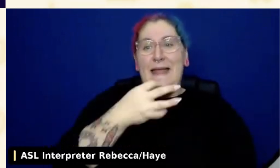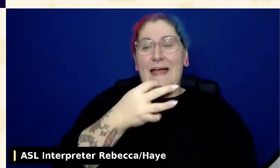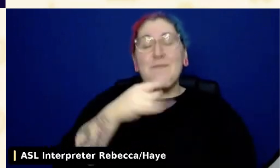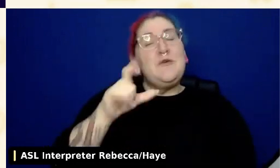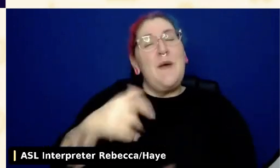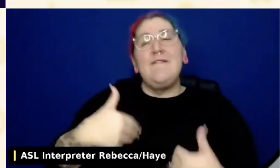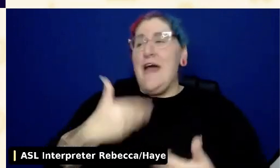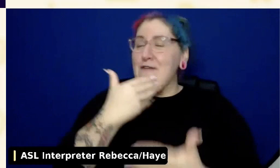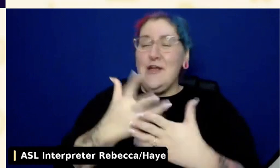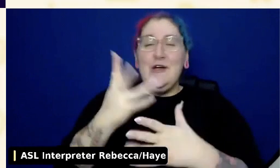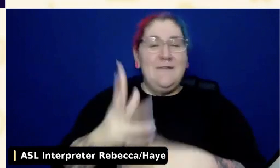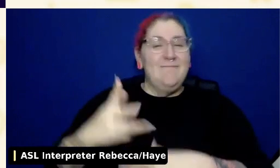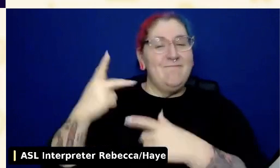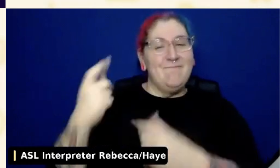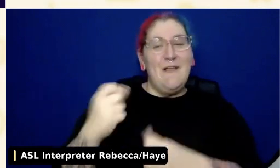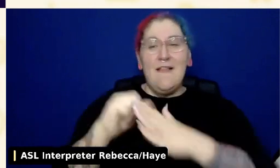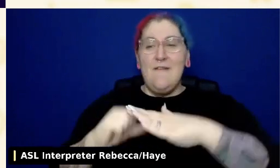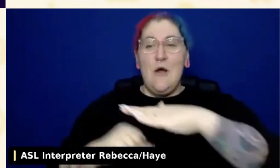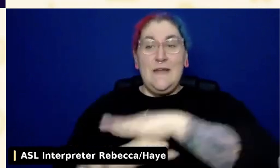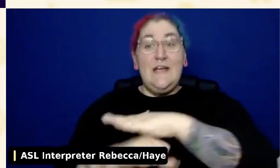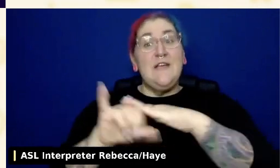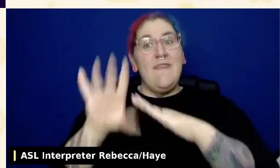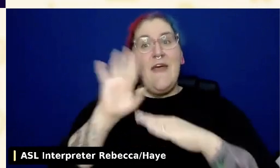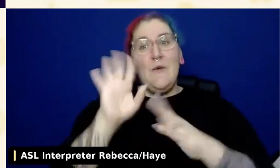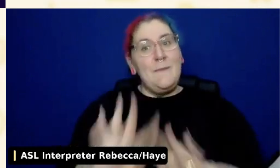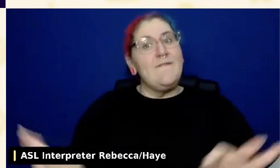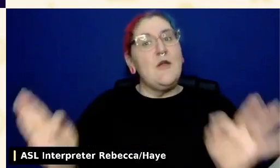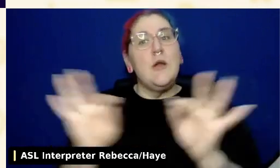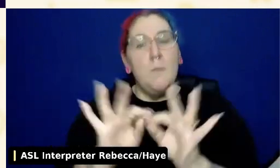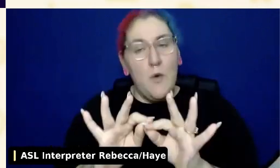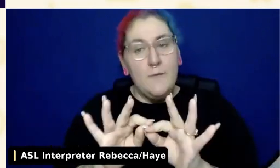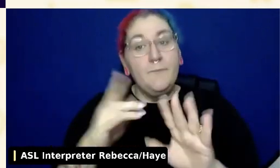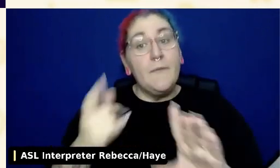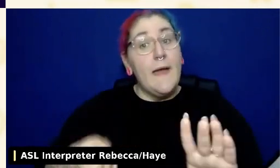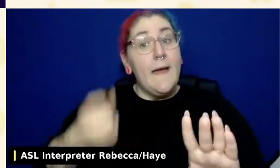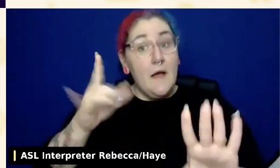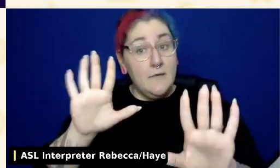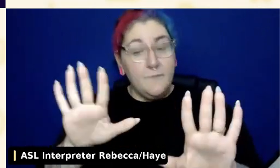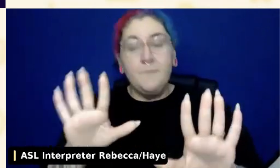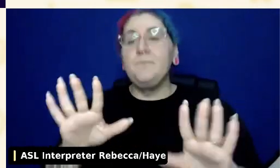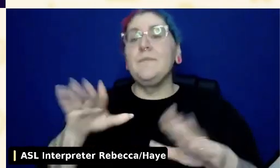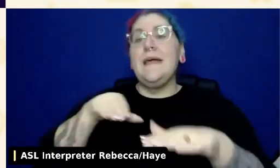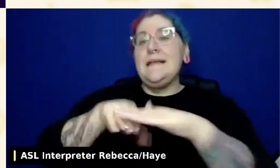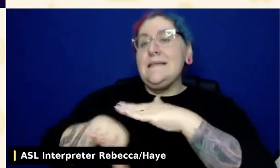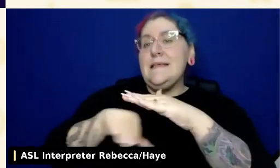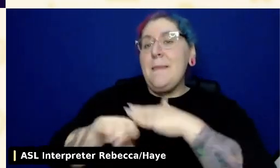It's also important to remember that accessibility isn't a perfect science, it's more like a moving target.